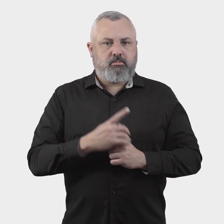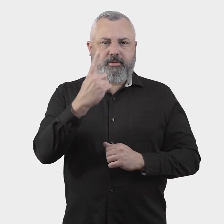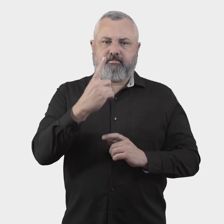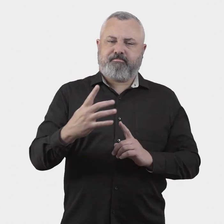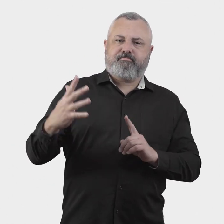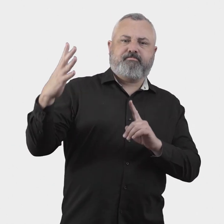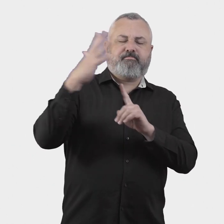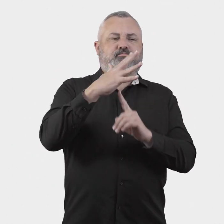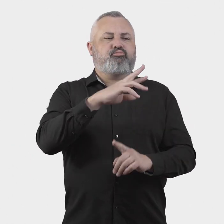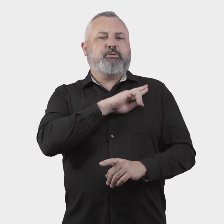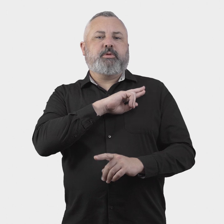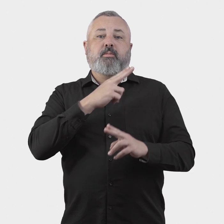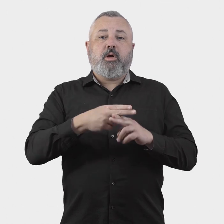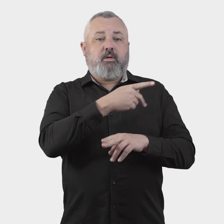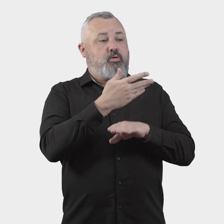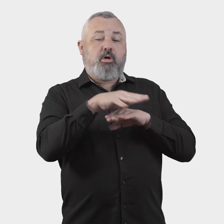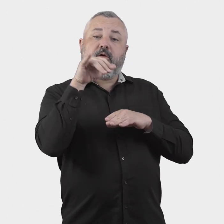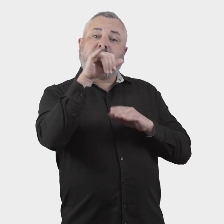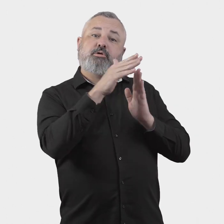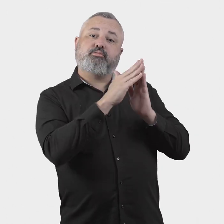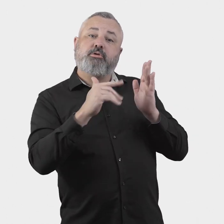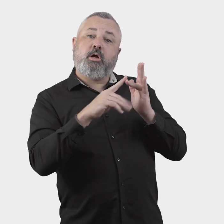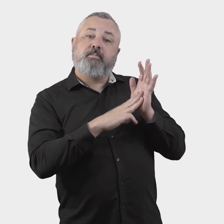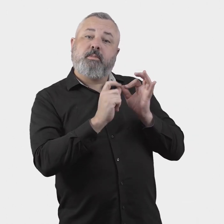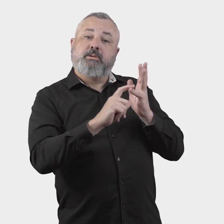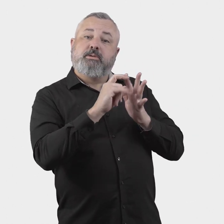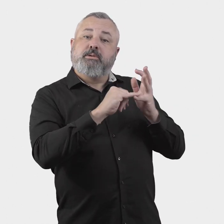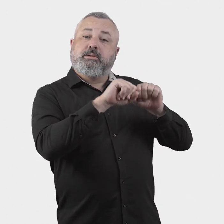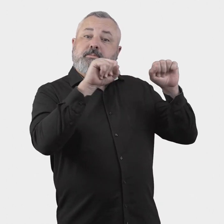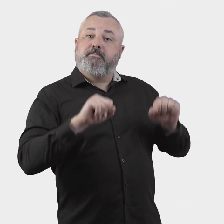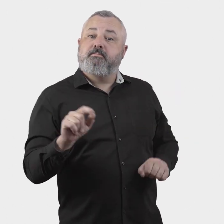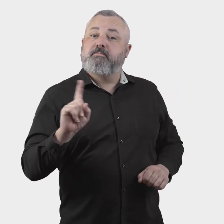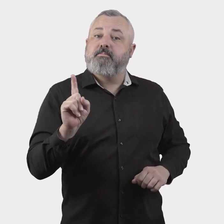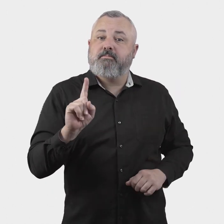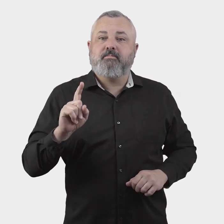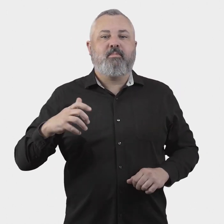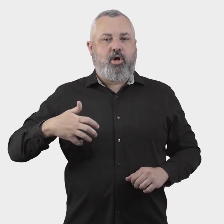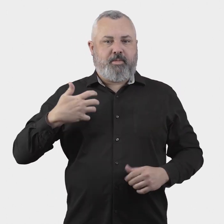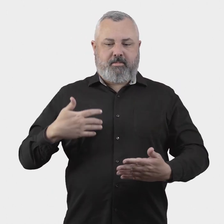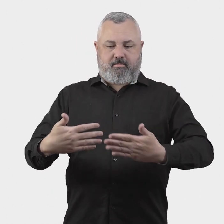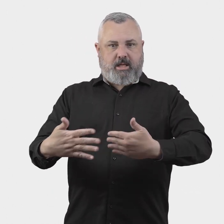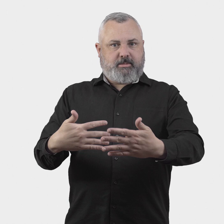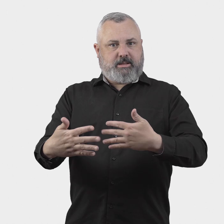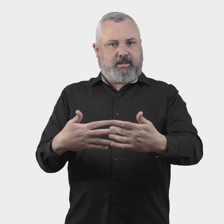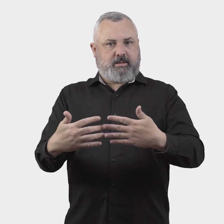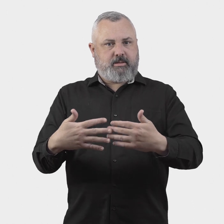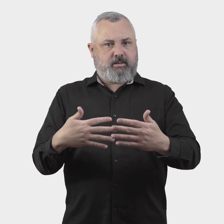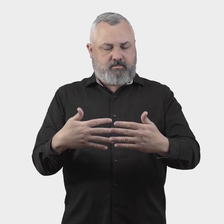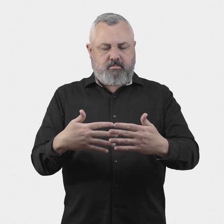Complaint-handling is the core business of Aviation Industry Ombuds Scheme.